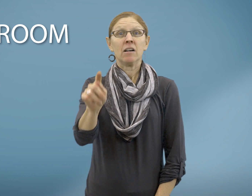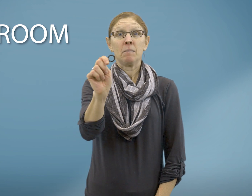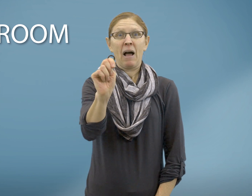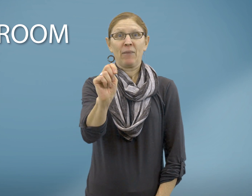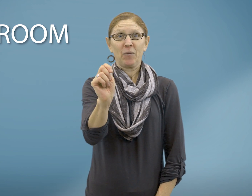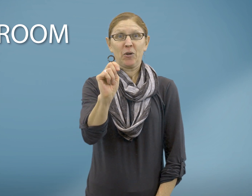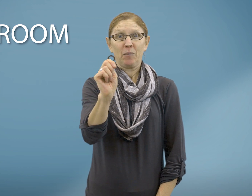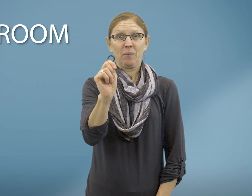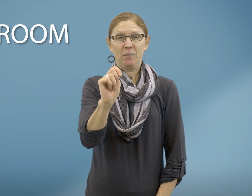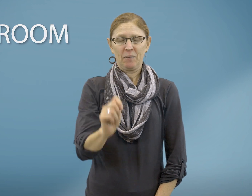Bathroom